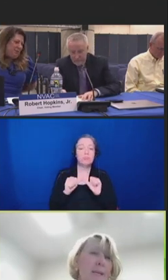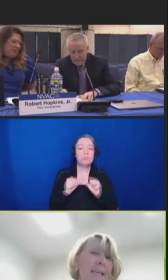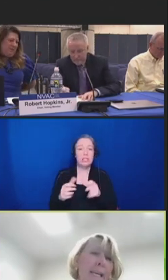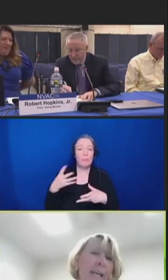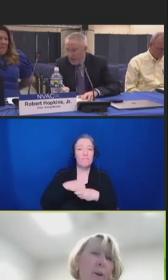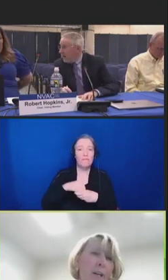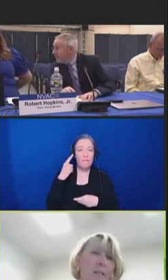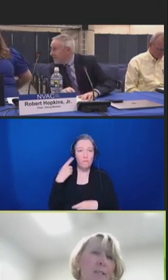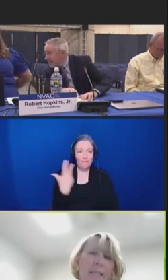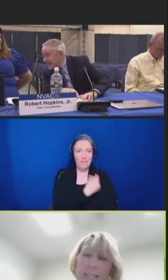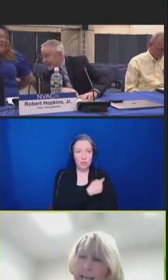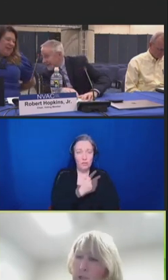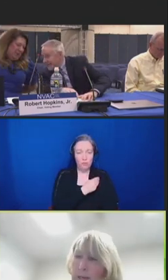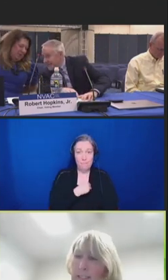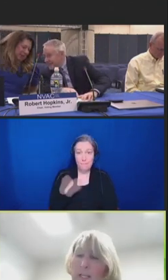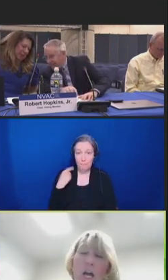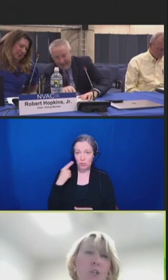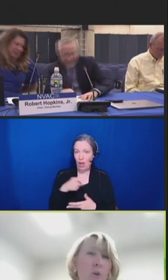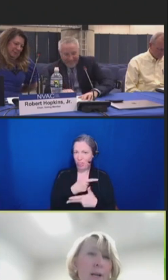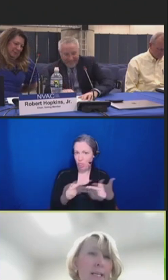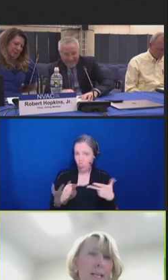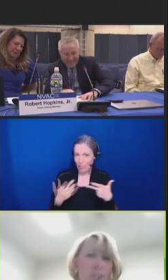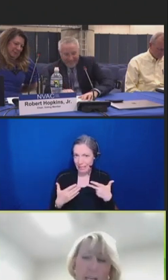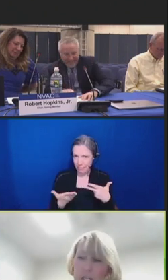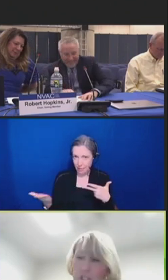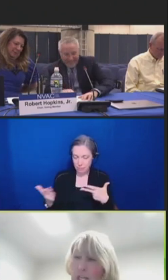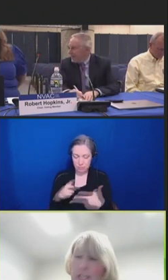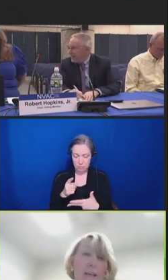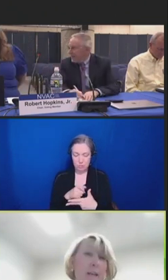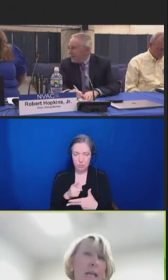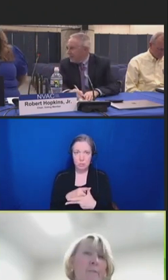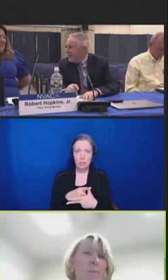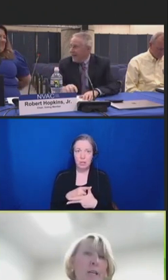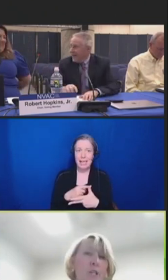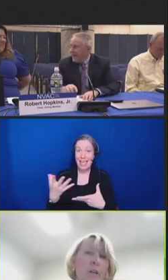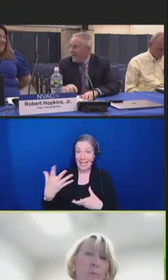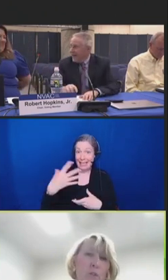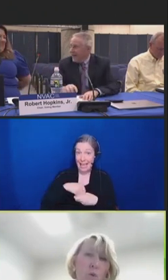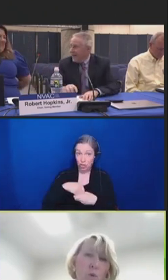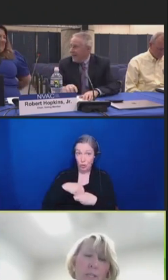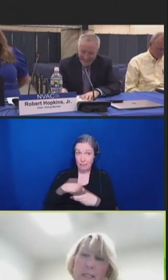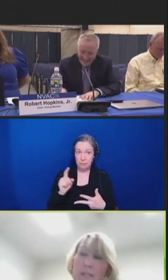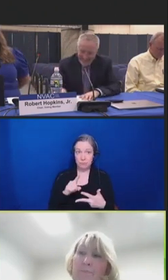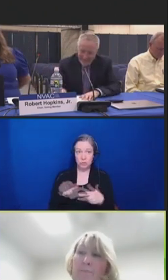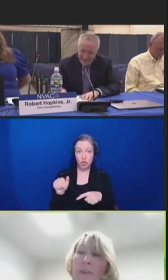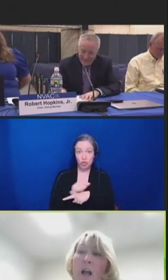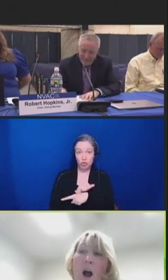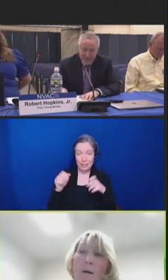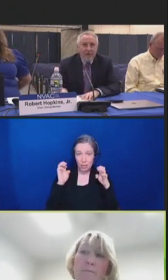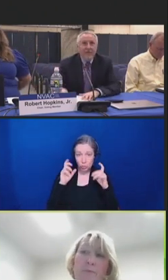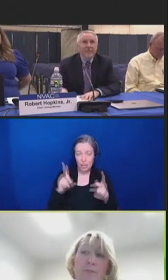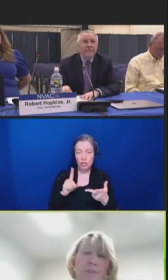key areas: engagement, training, and education and information, and resources.